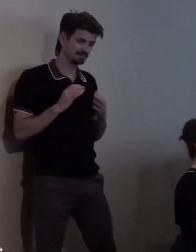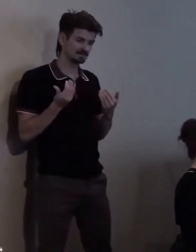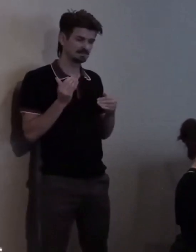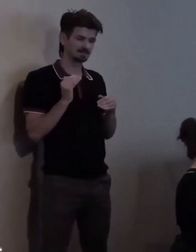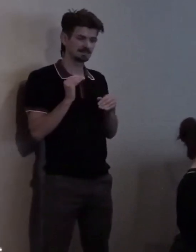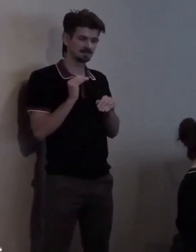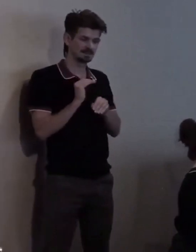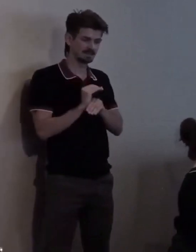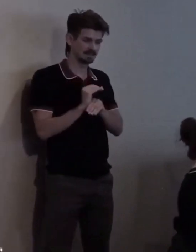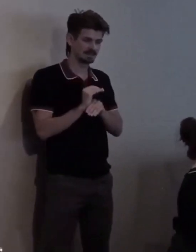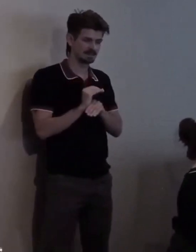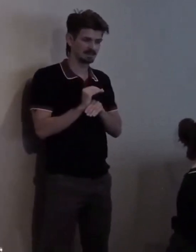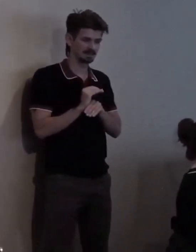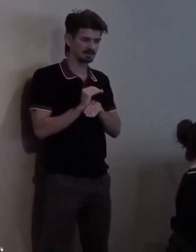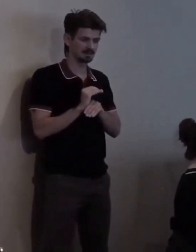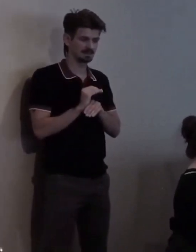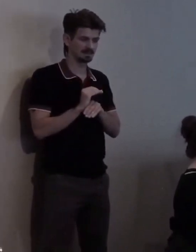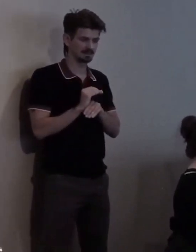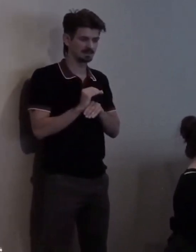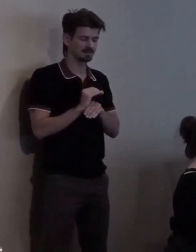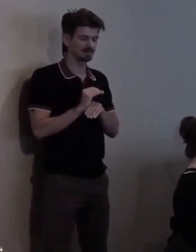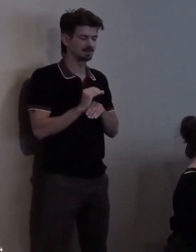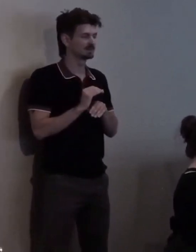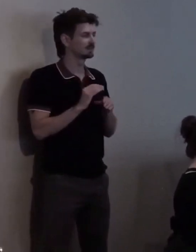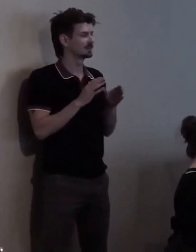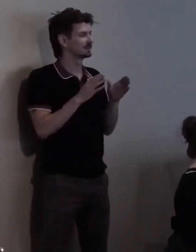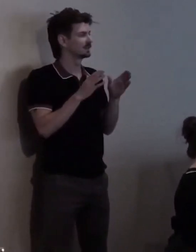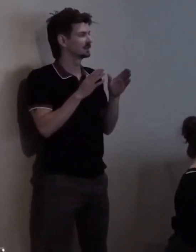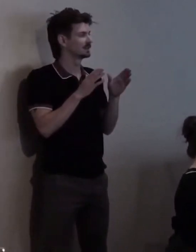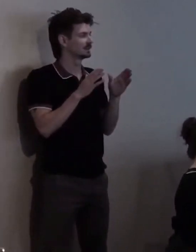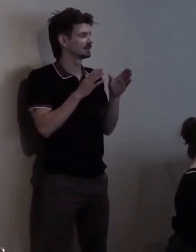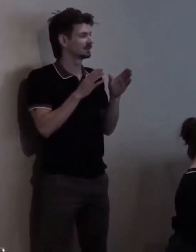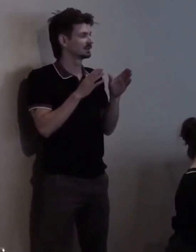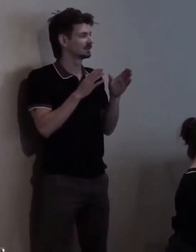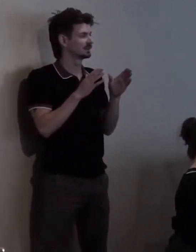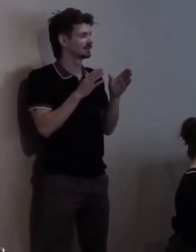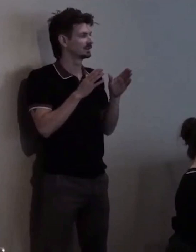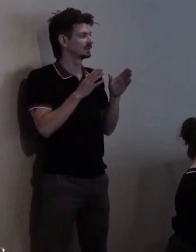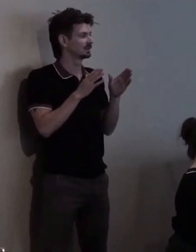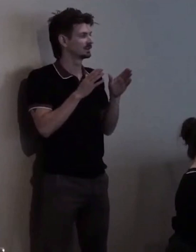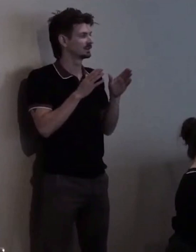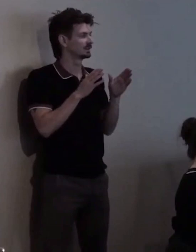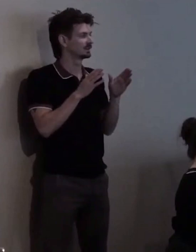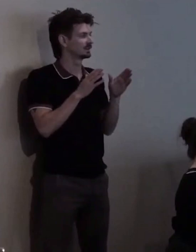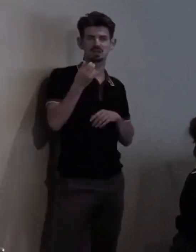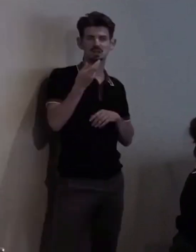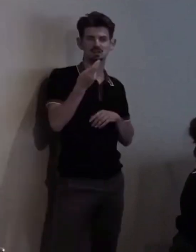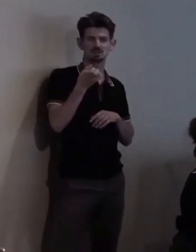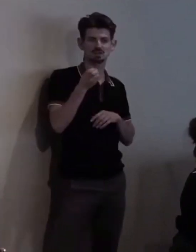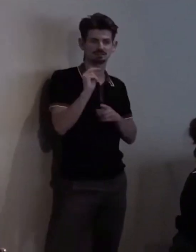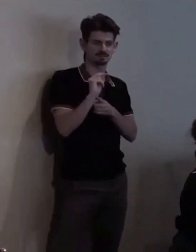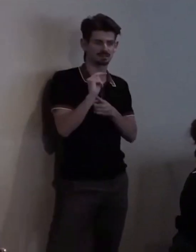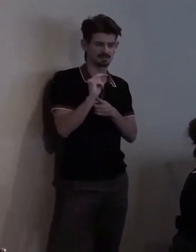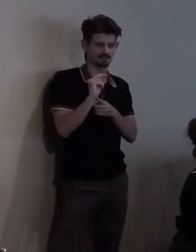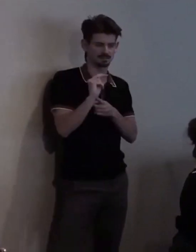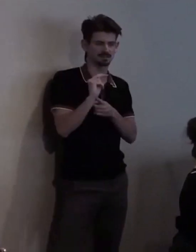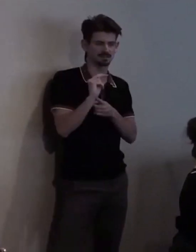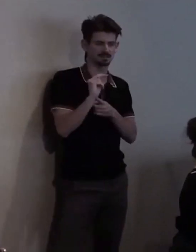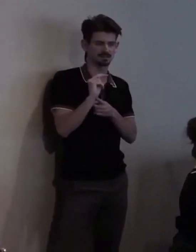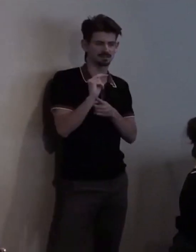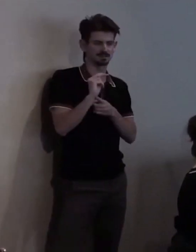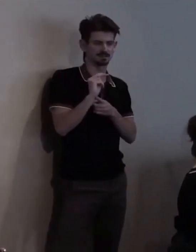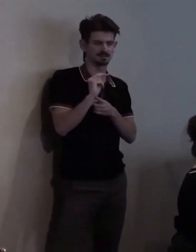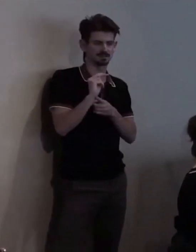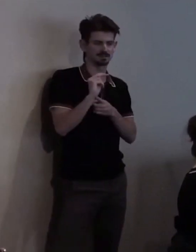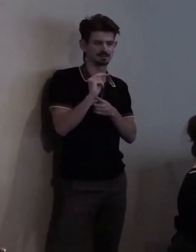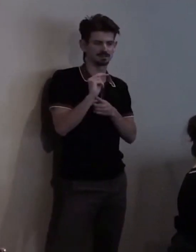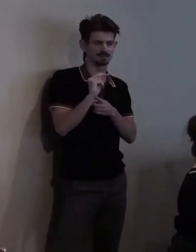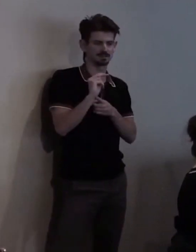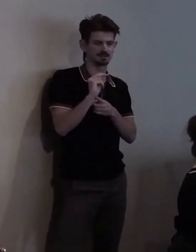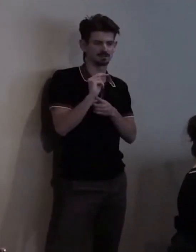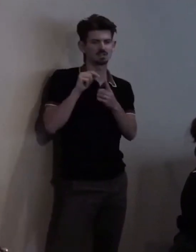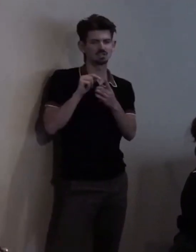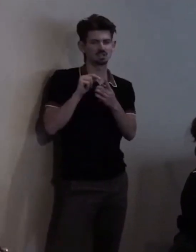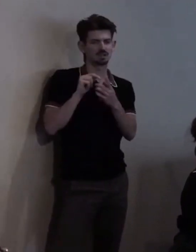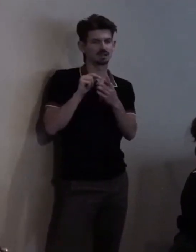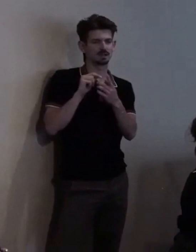the award named for Kathy is Christina Johnson and Christina takes the lessons from Kathy... Uhm...